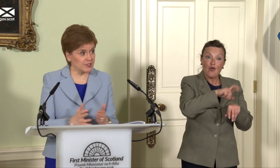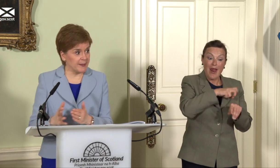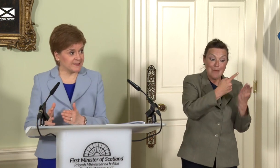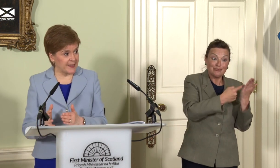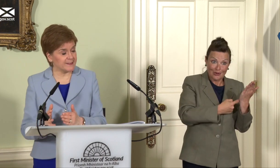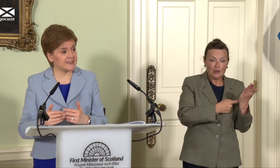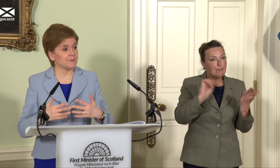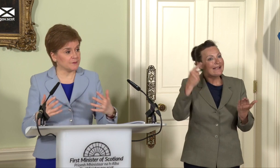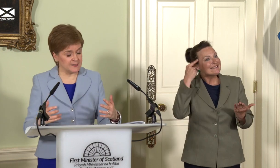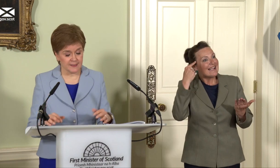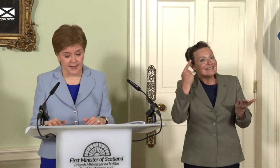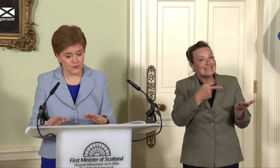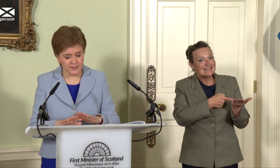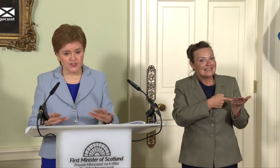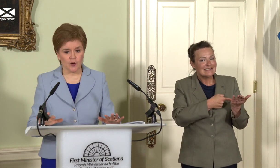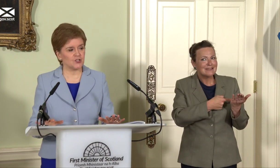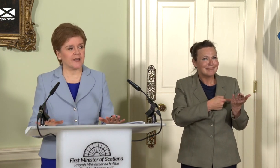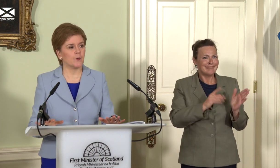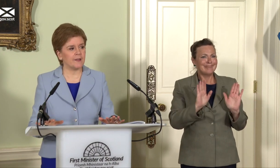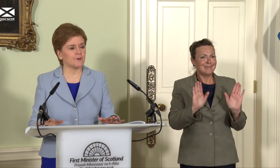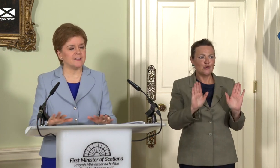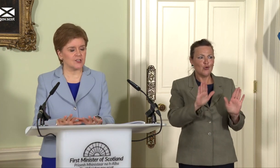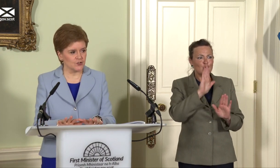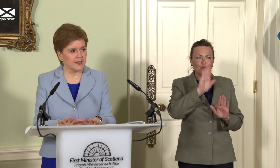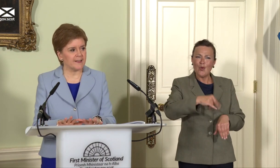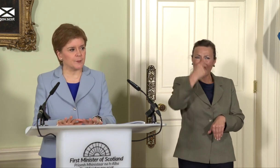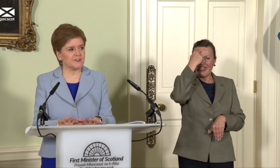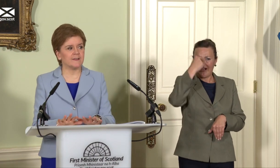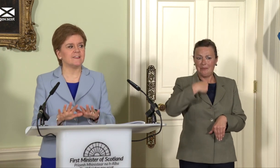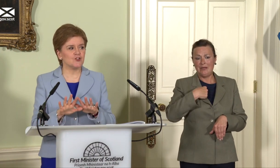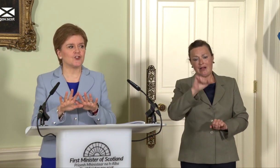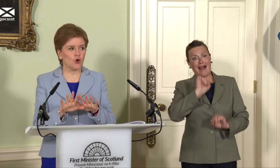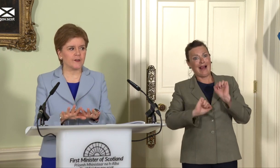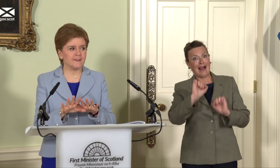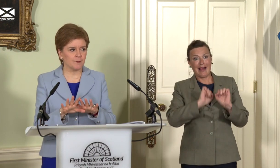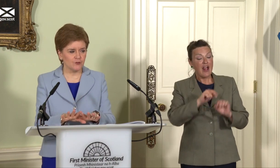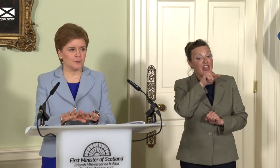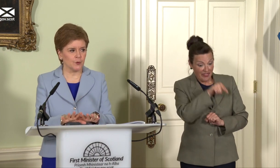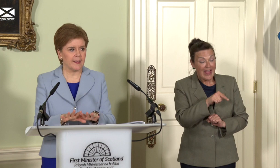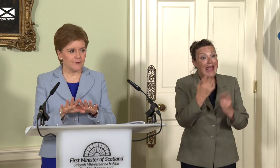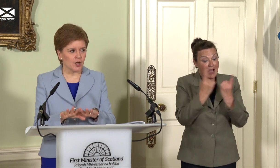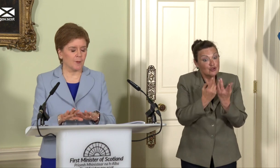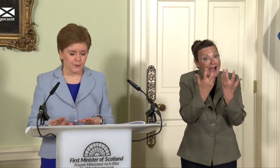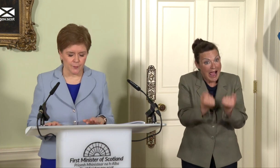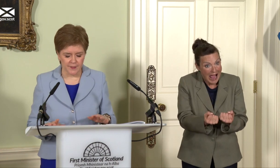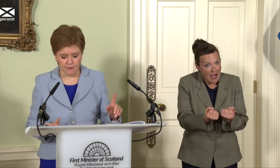make sense in terms of easing that, so this is not about shying away from these issues; it’s about saying these issues are not insurmountable if you come about them in the right way…